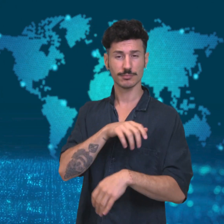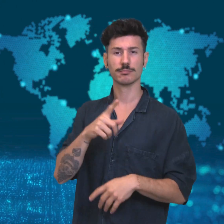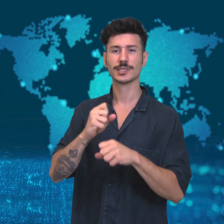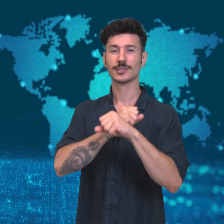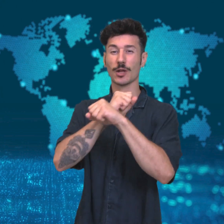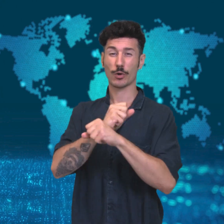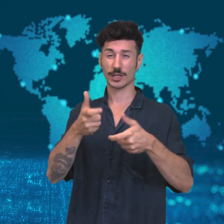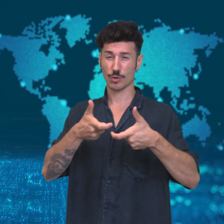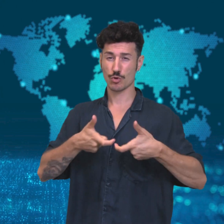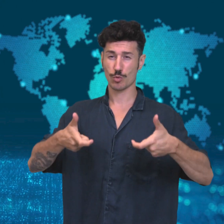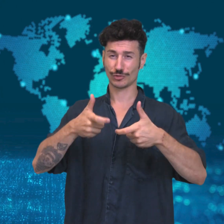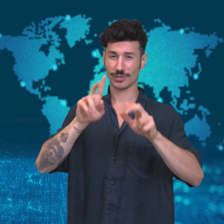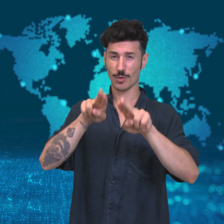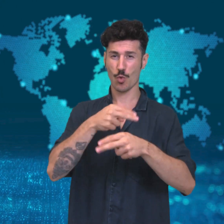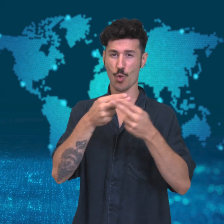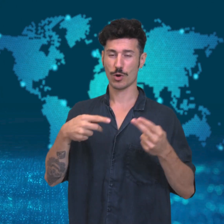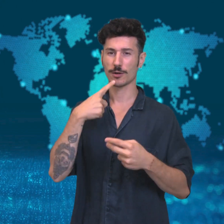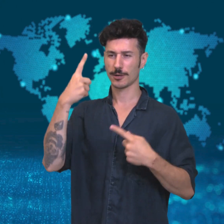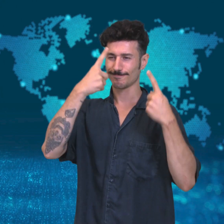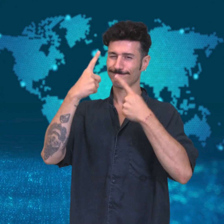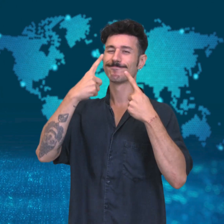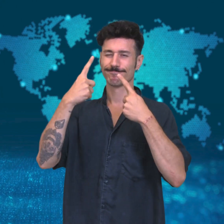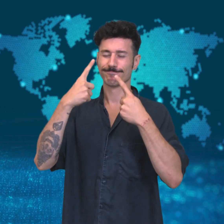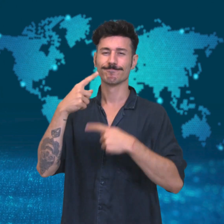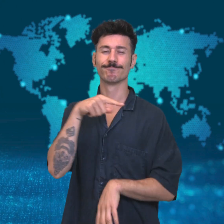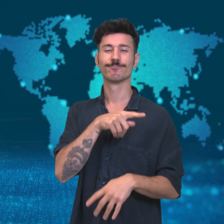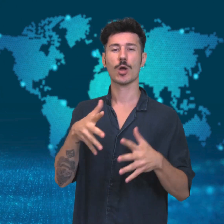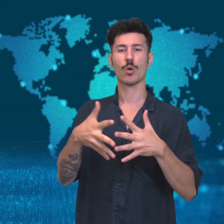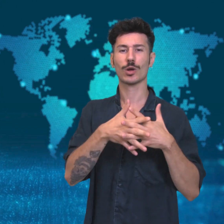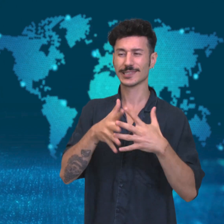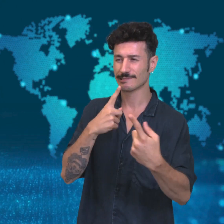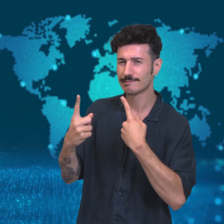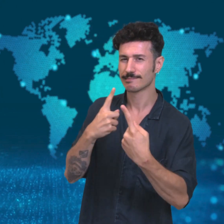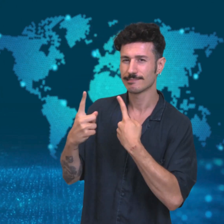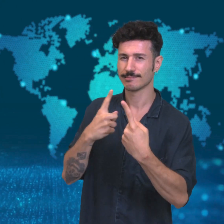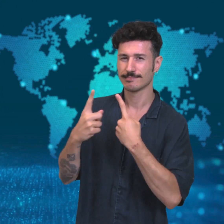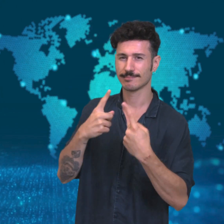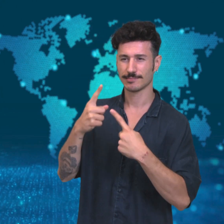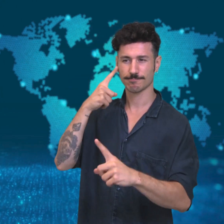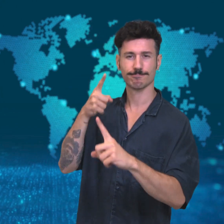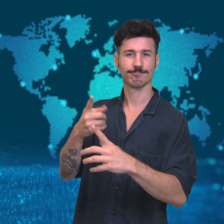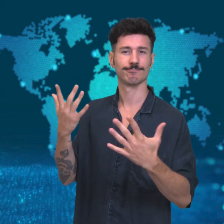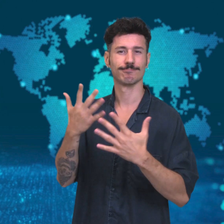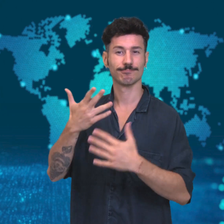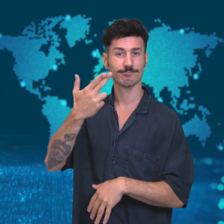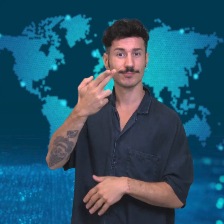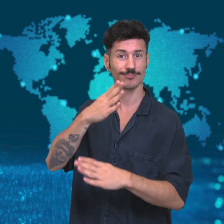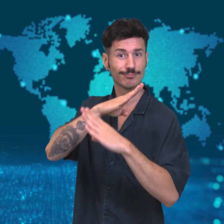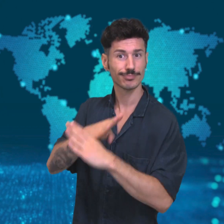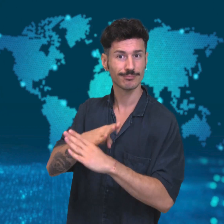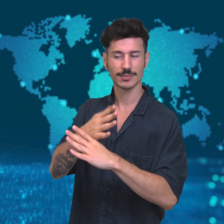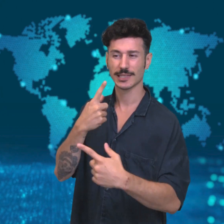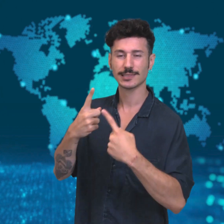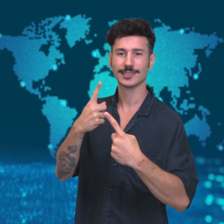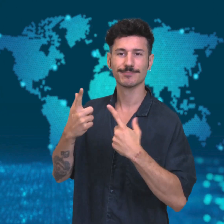some members of the UN Security Council believe that the US cannot